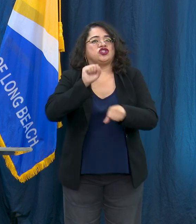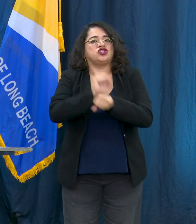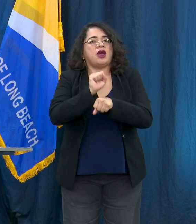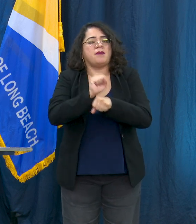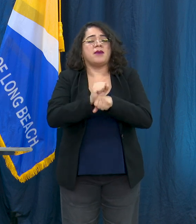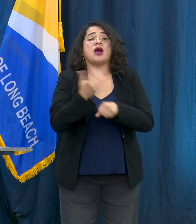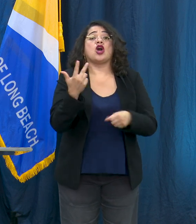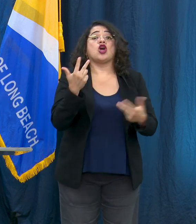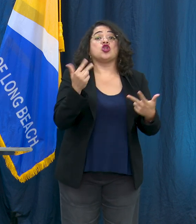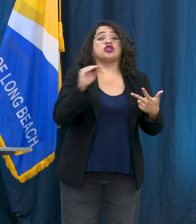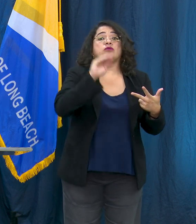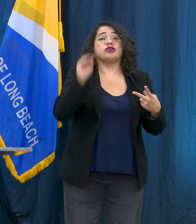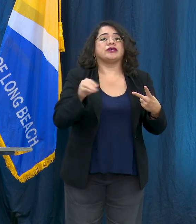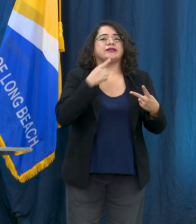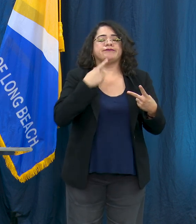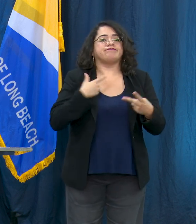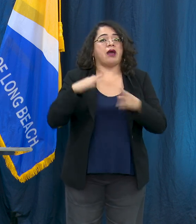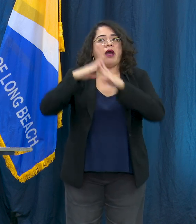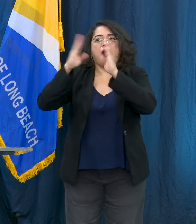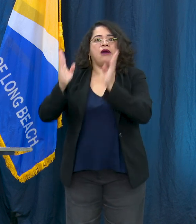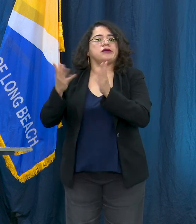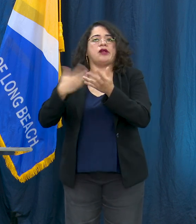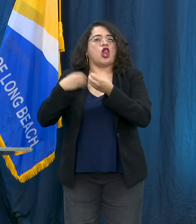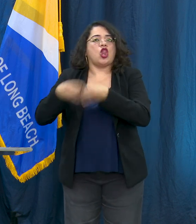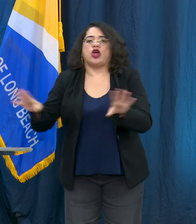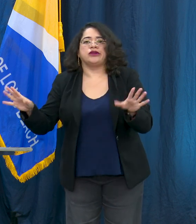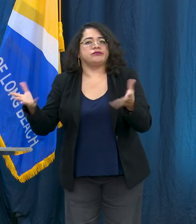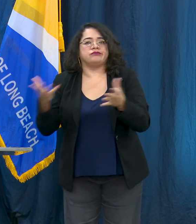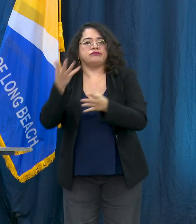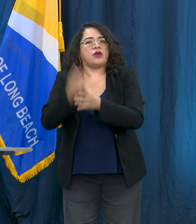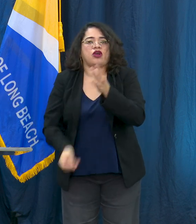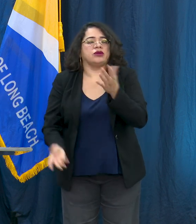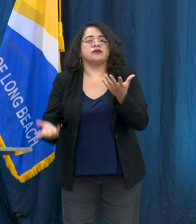they lost their housing, 19 percent say that it was due to mental health and